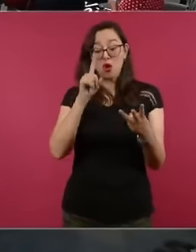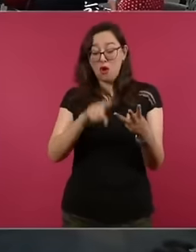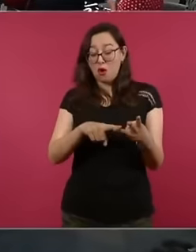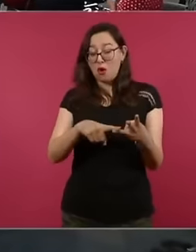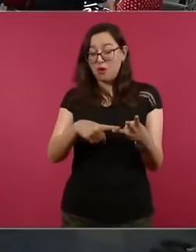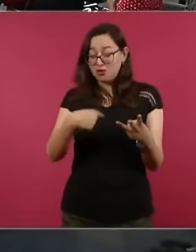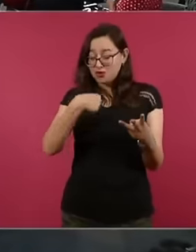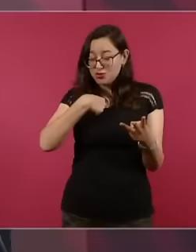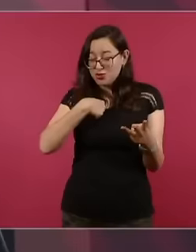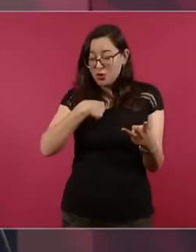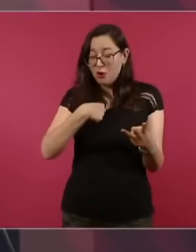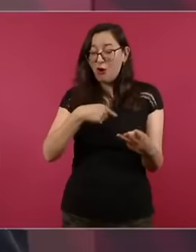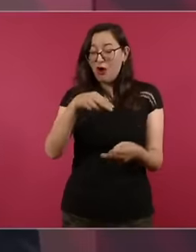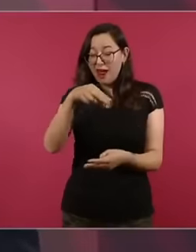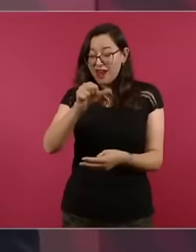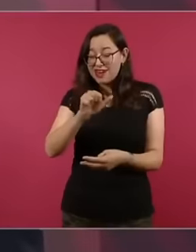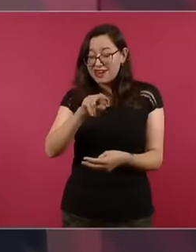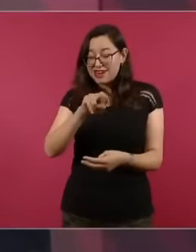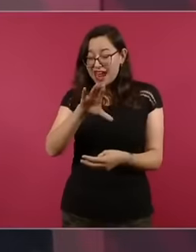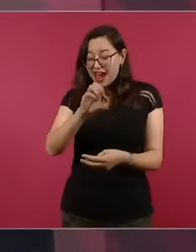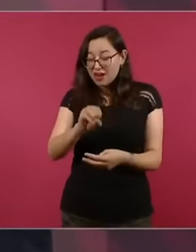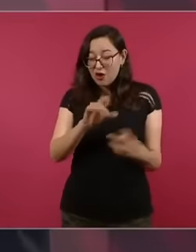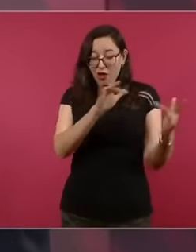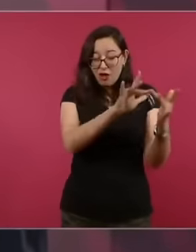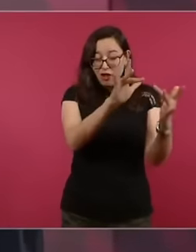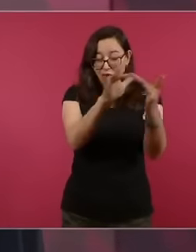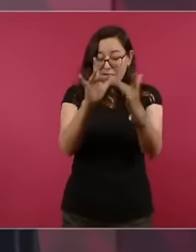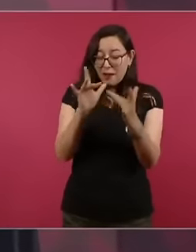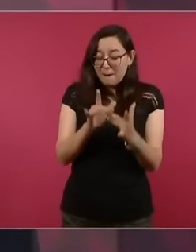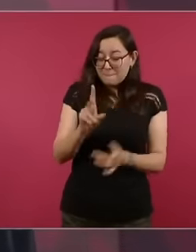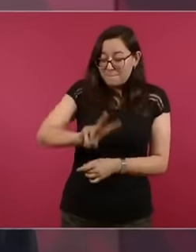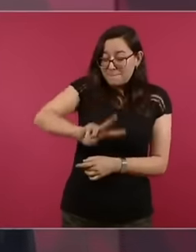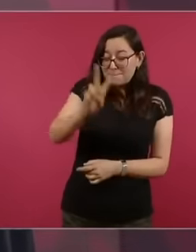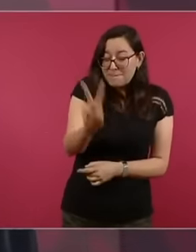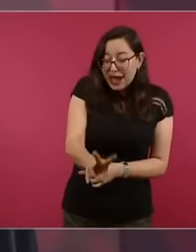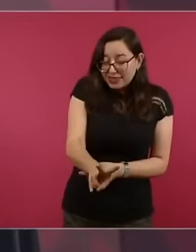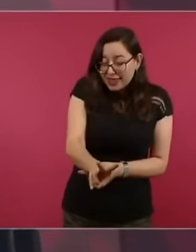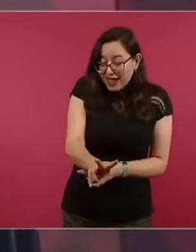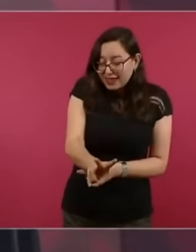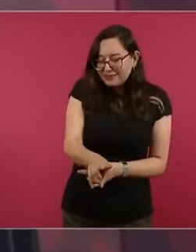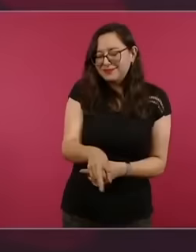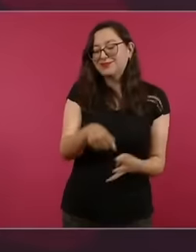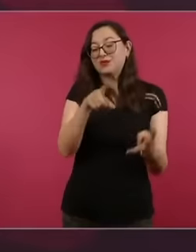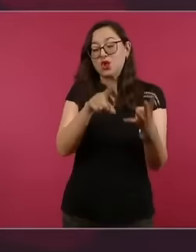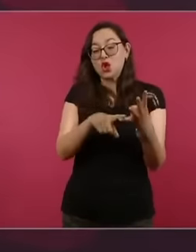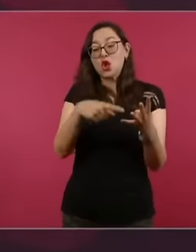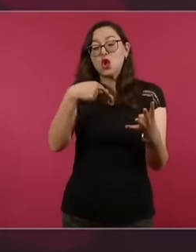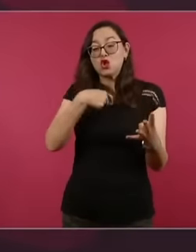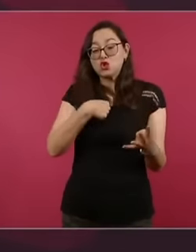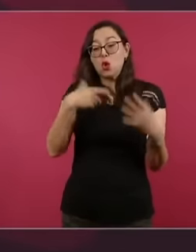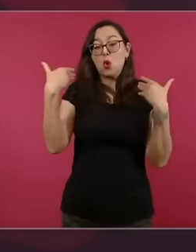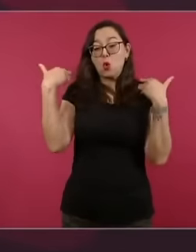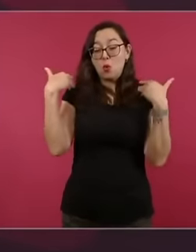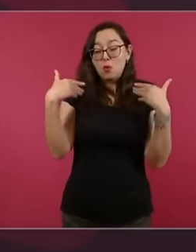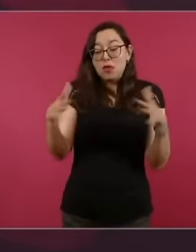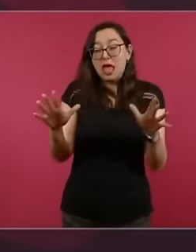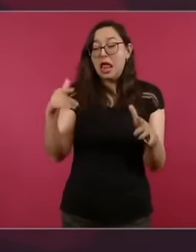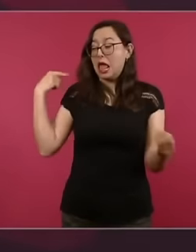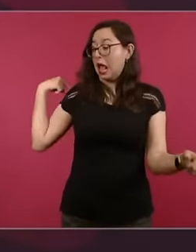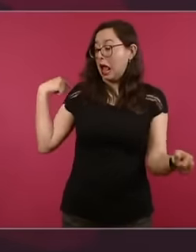with drug traffickers if I had arrived here leaving Pieces of dignity on the road,